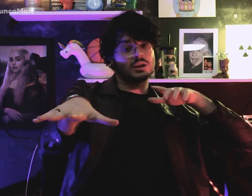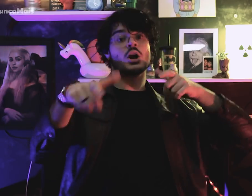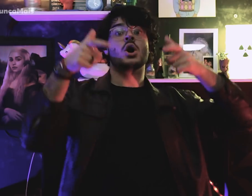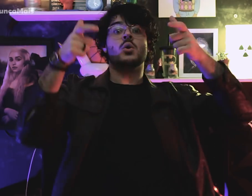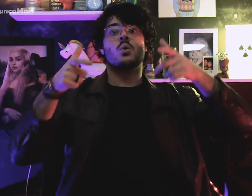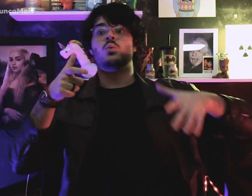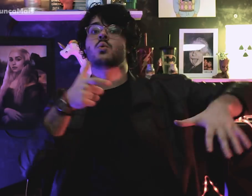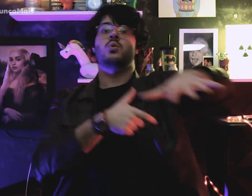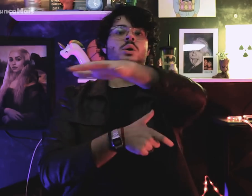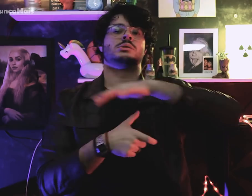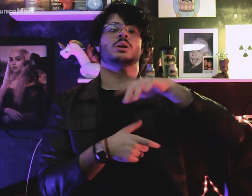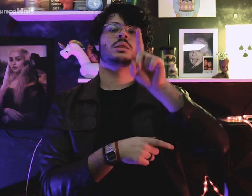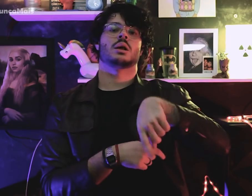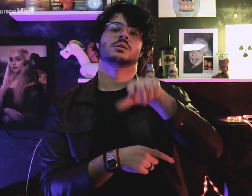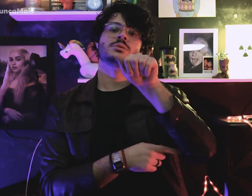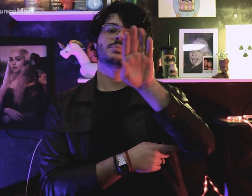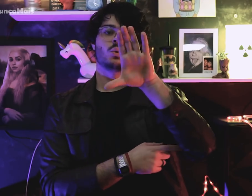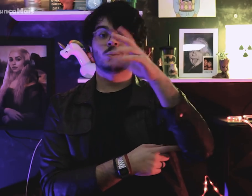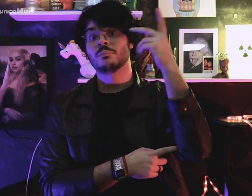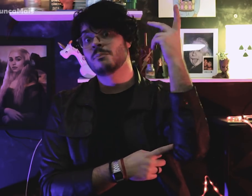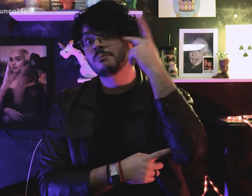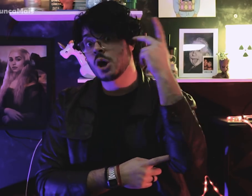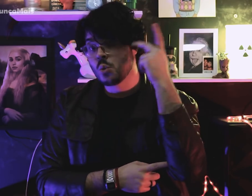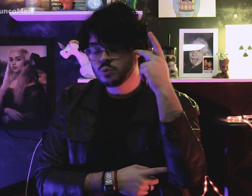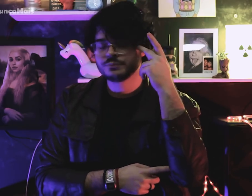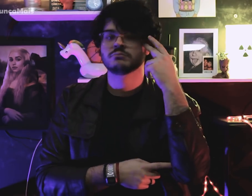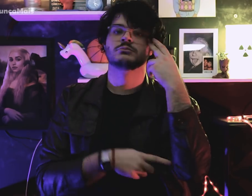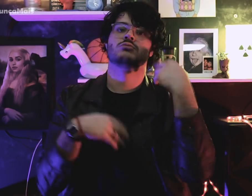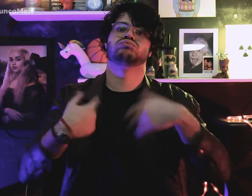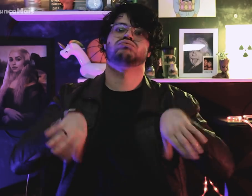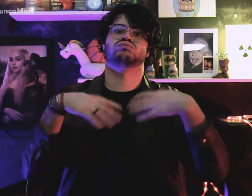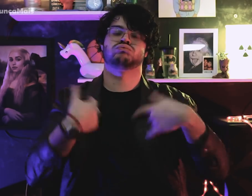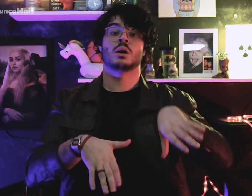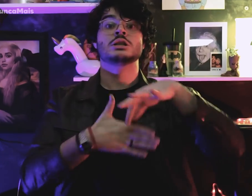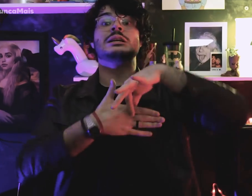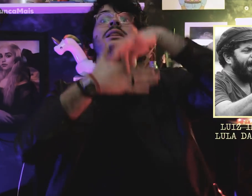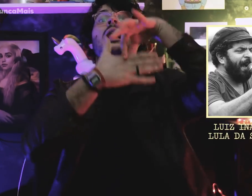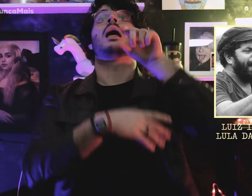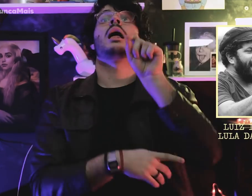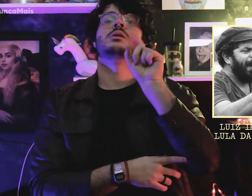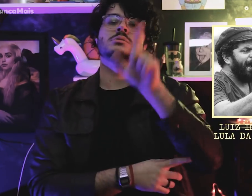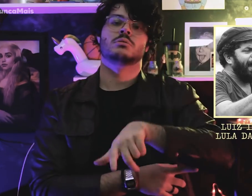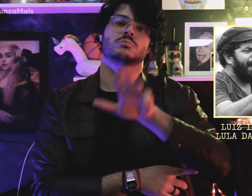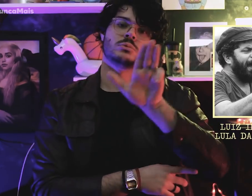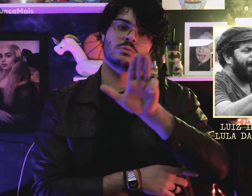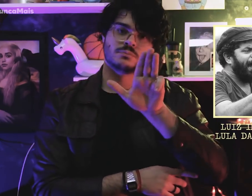do ABC Paulista, liderada por Lula.